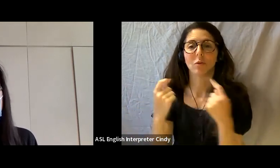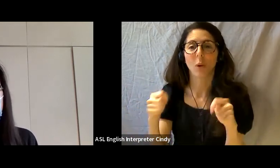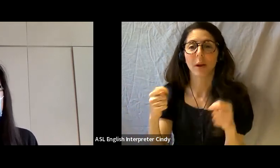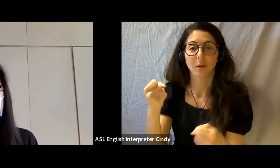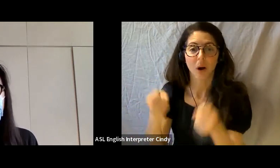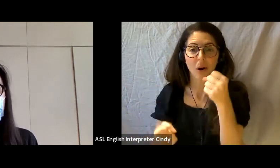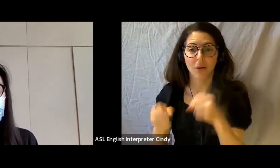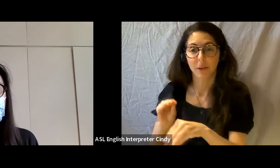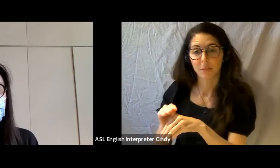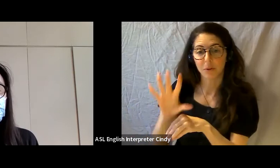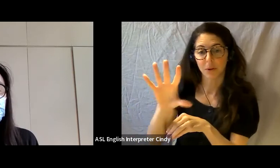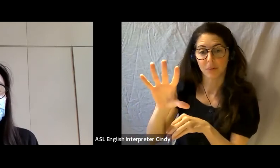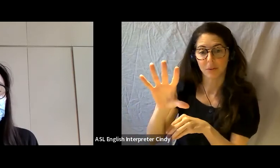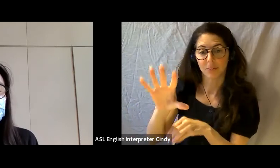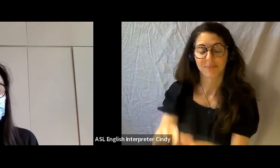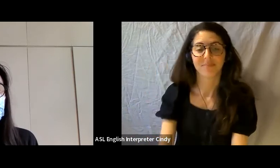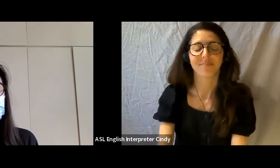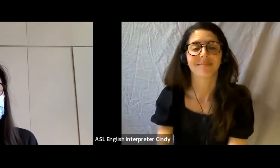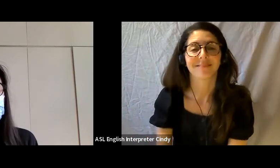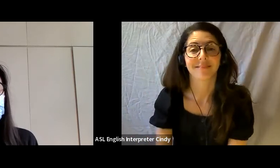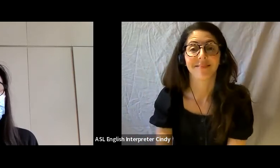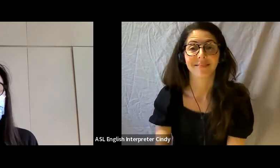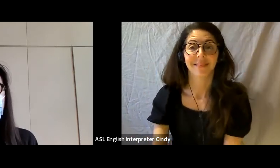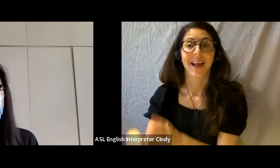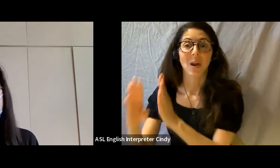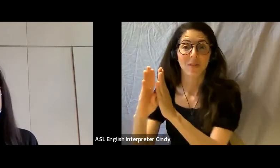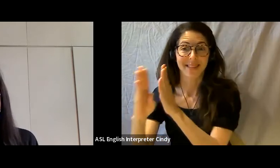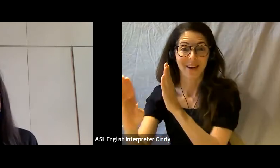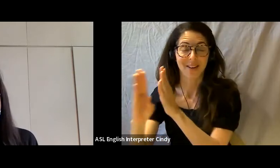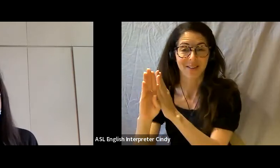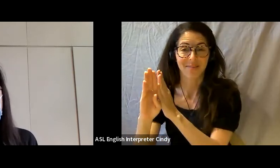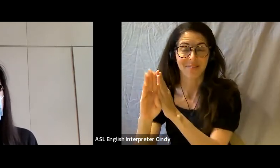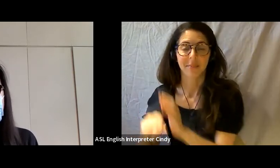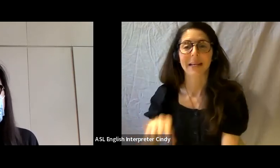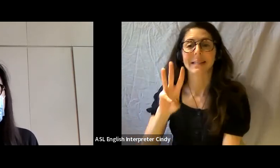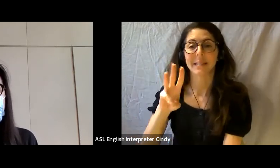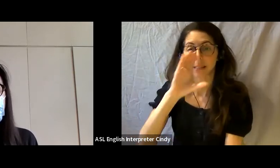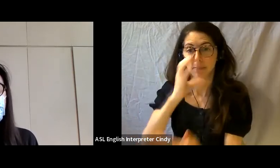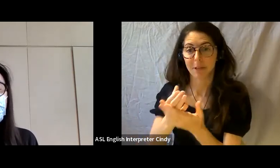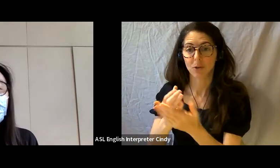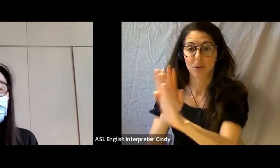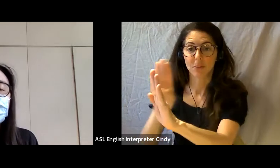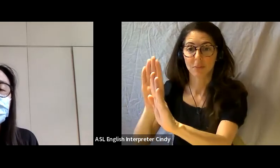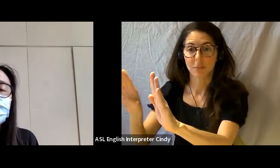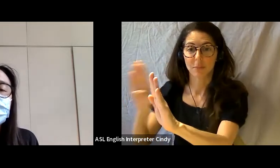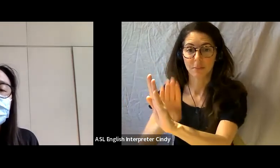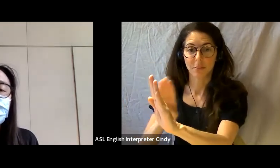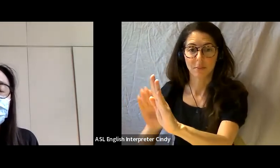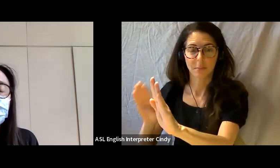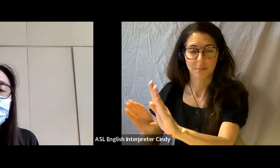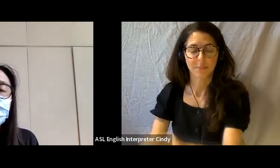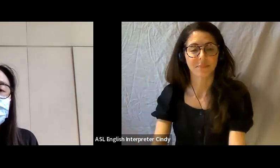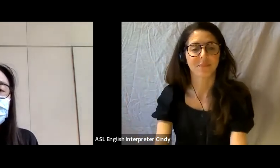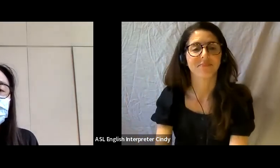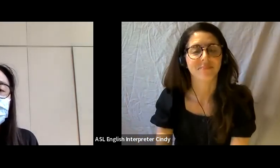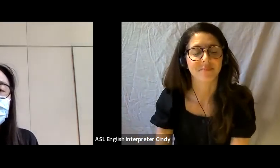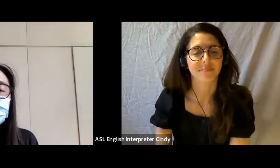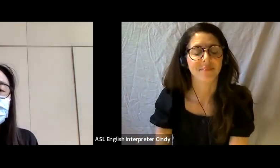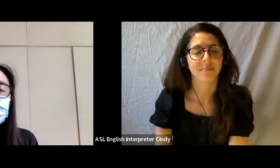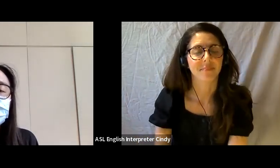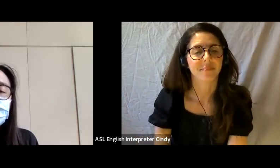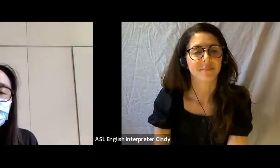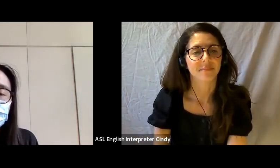to the right of that is a series of photographs, and in the center is a white plinth with knitted work